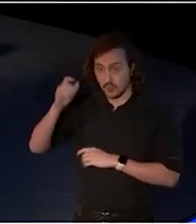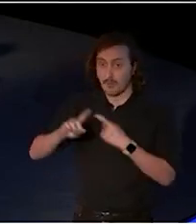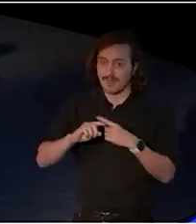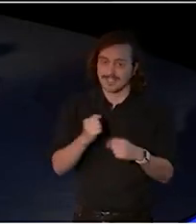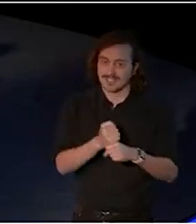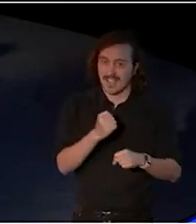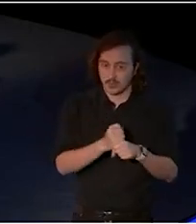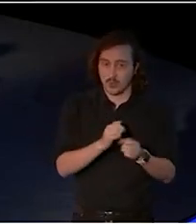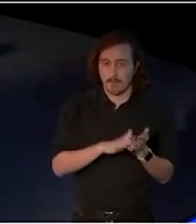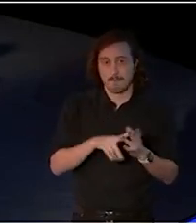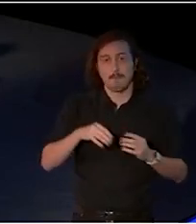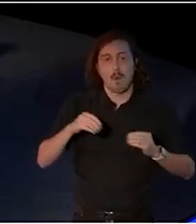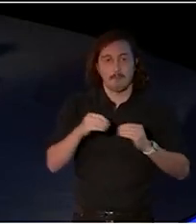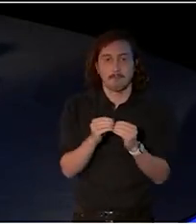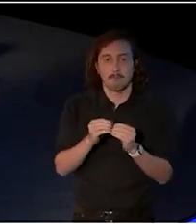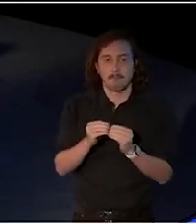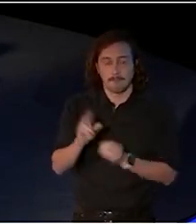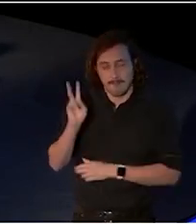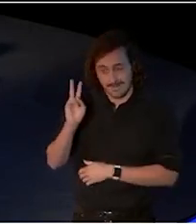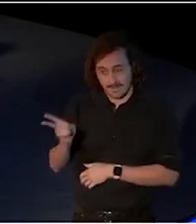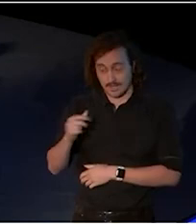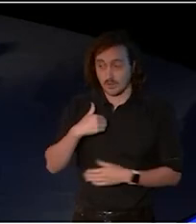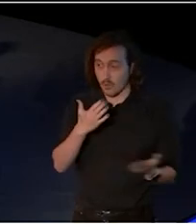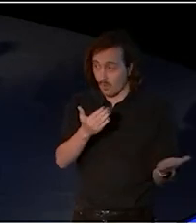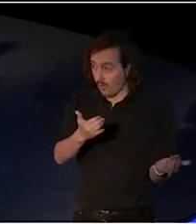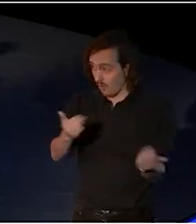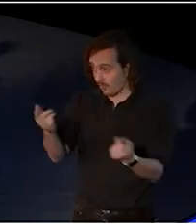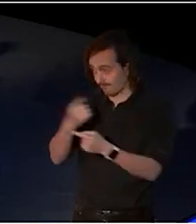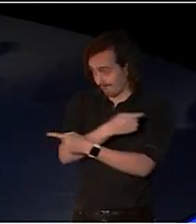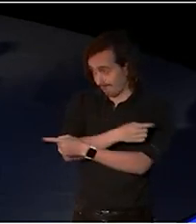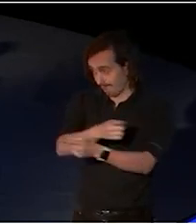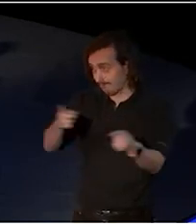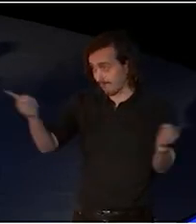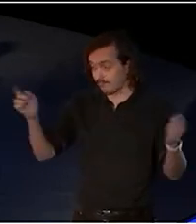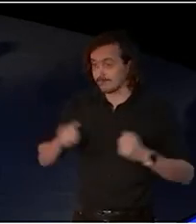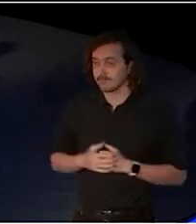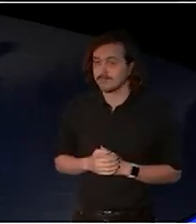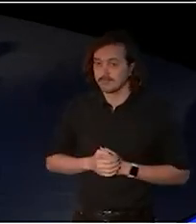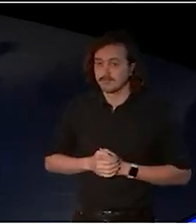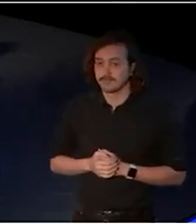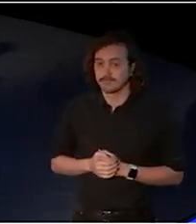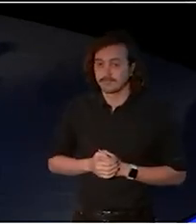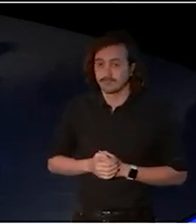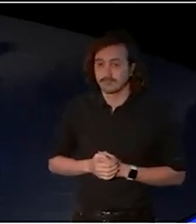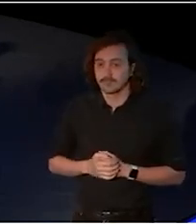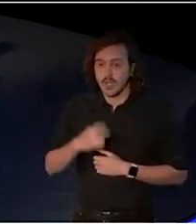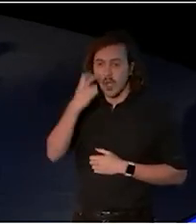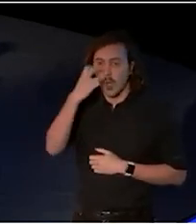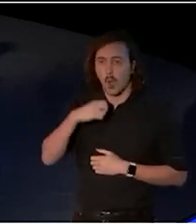a very warm and sincere welcome to you, the Gadigal. There's an old Aboriginal saying out there and I think